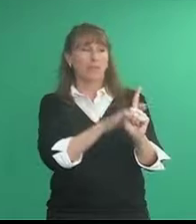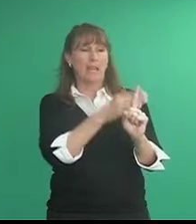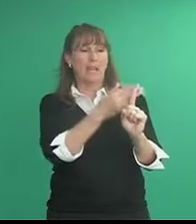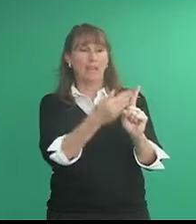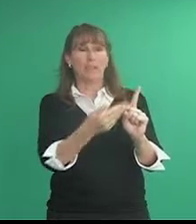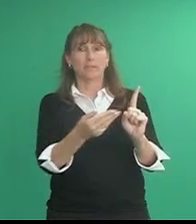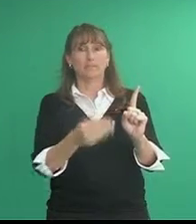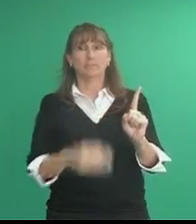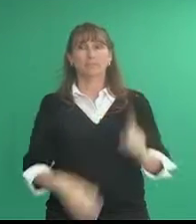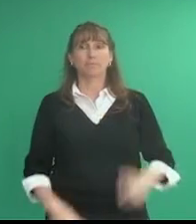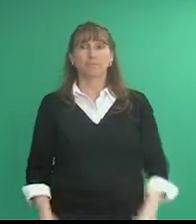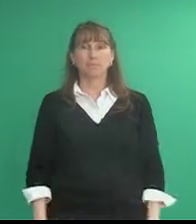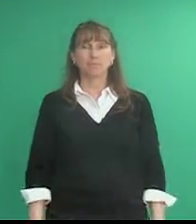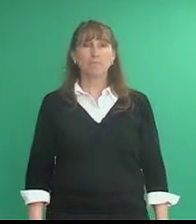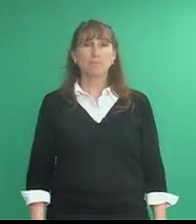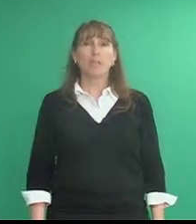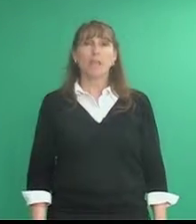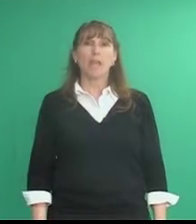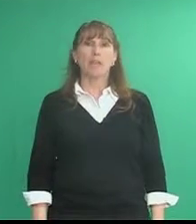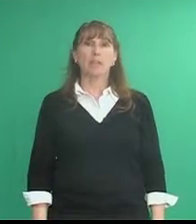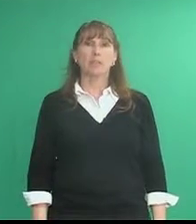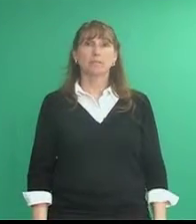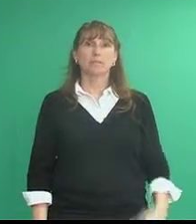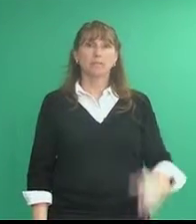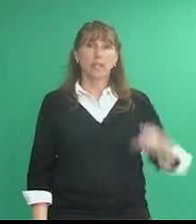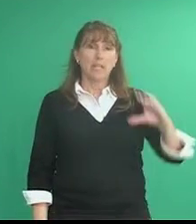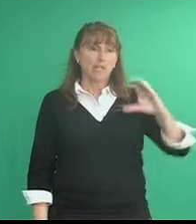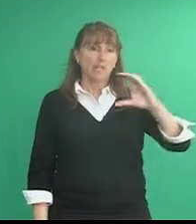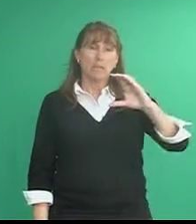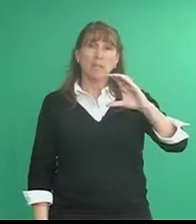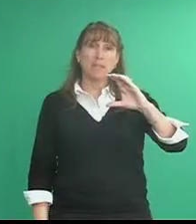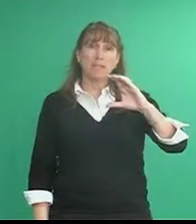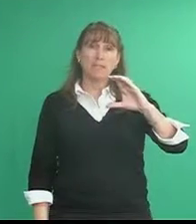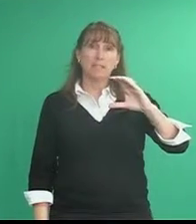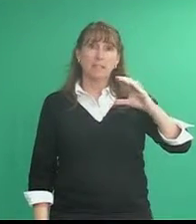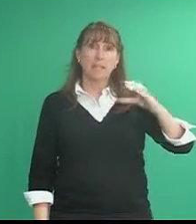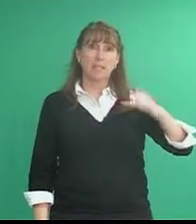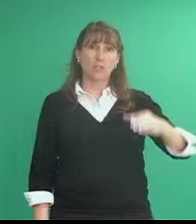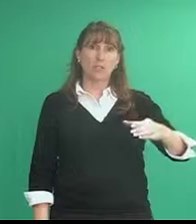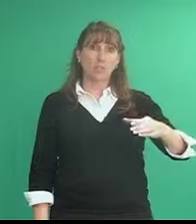flatter enter the base hand is in the C hand shape